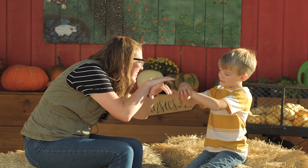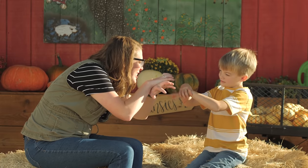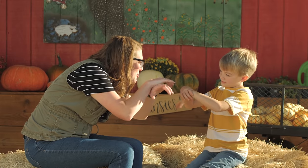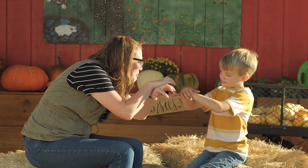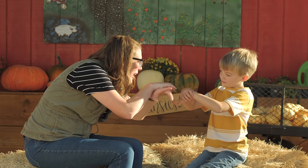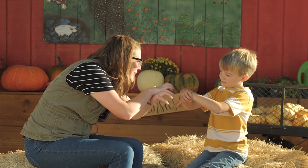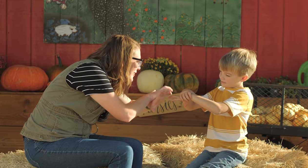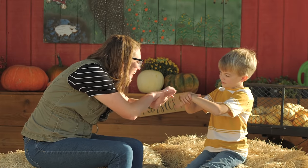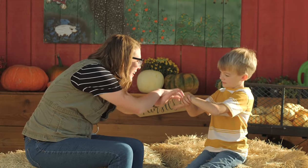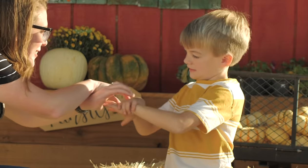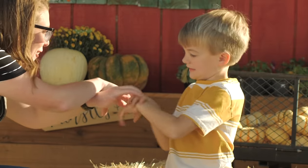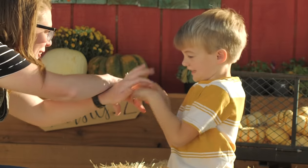The spider legs oh!